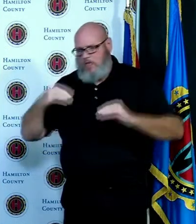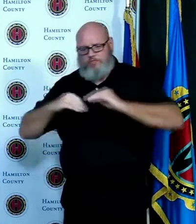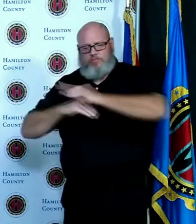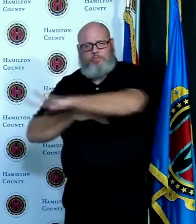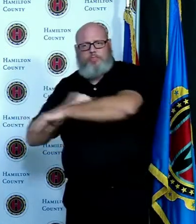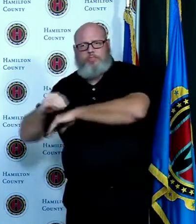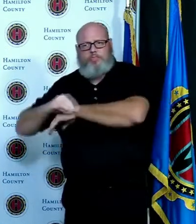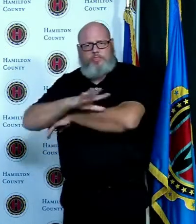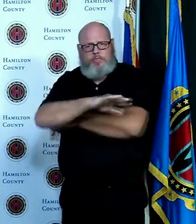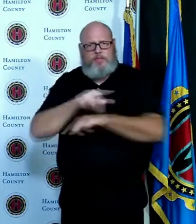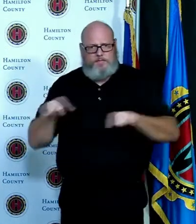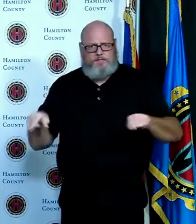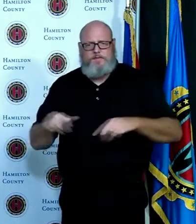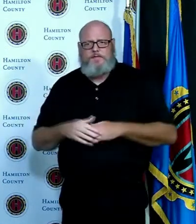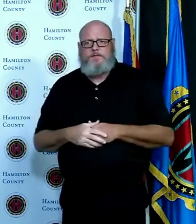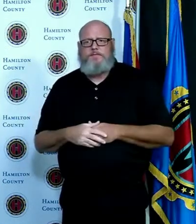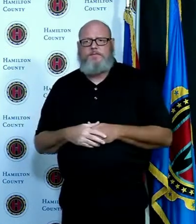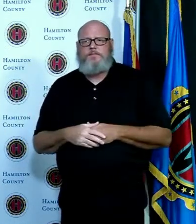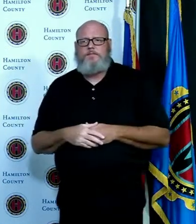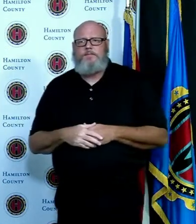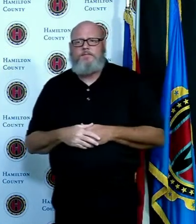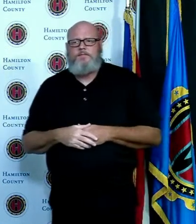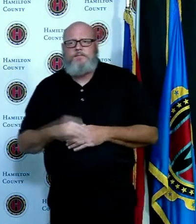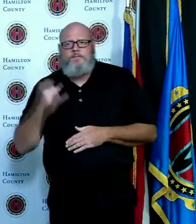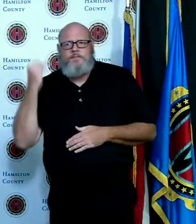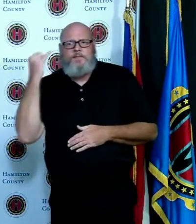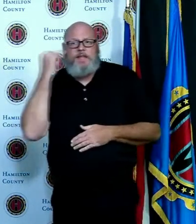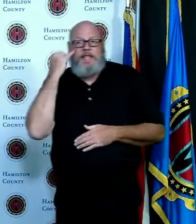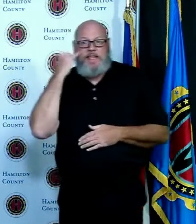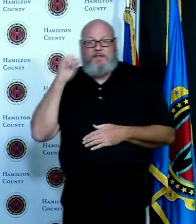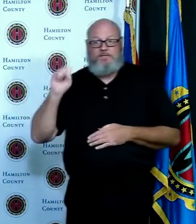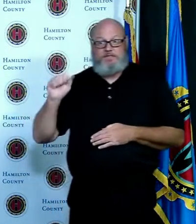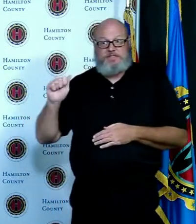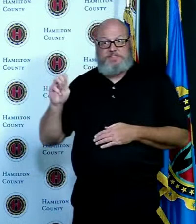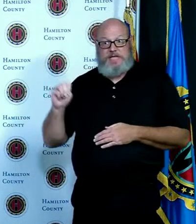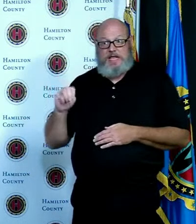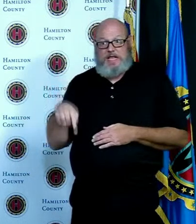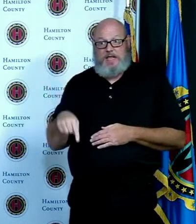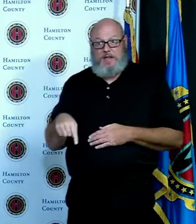letter saying that Sam has to isolate and they'll also get a letter saying they have to quarantine